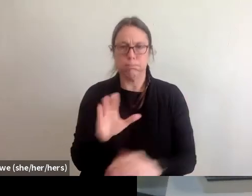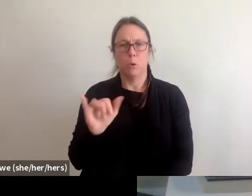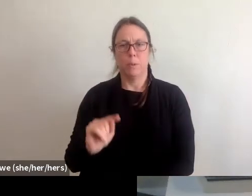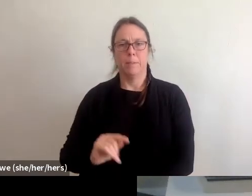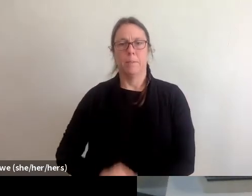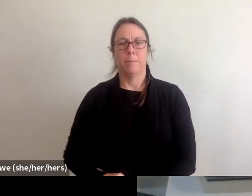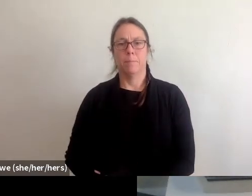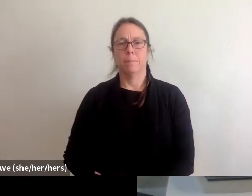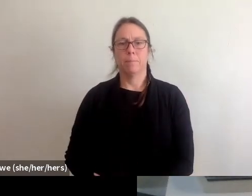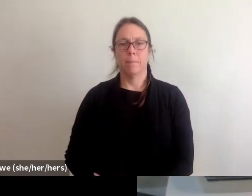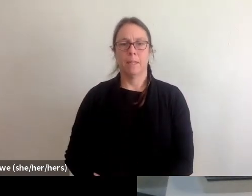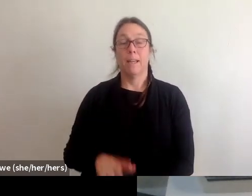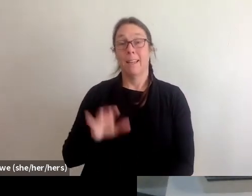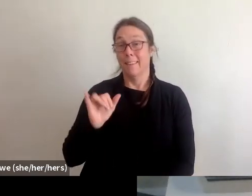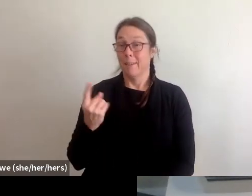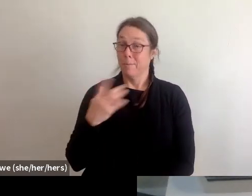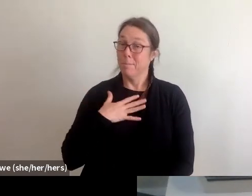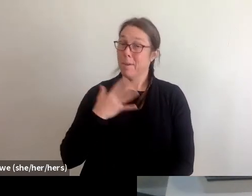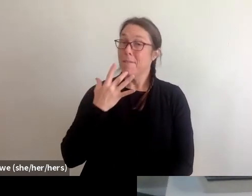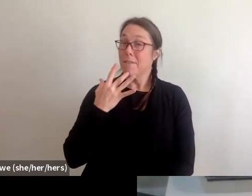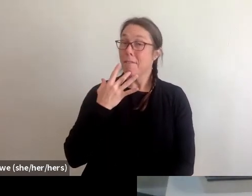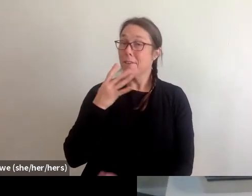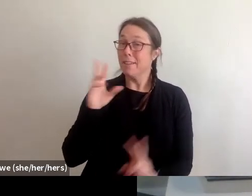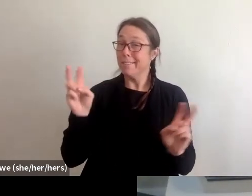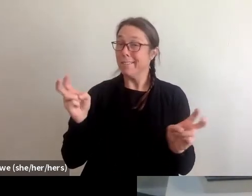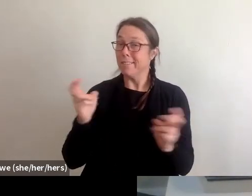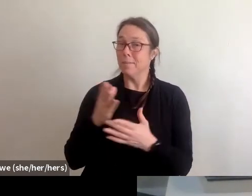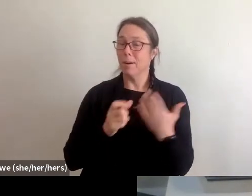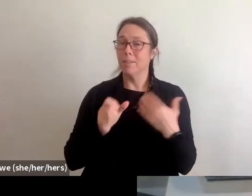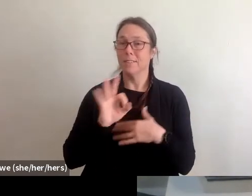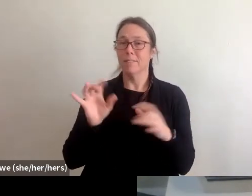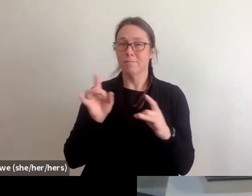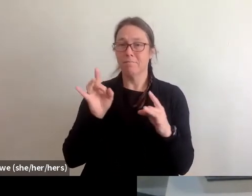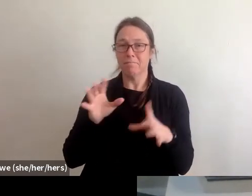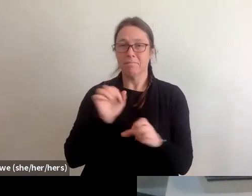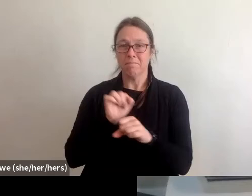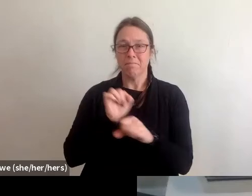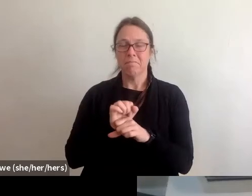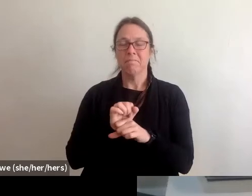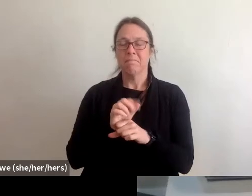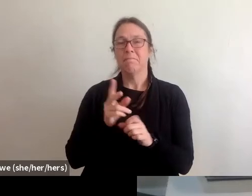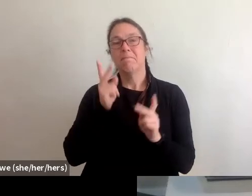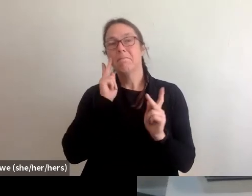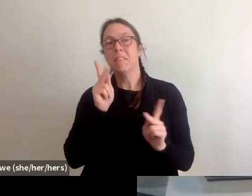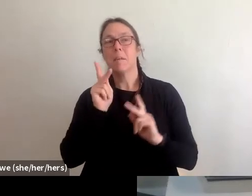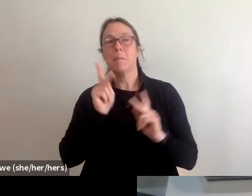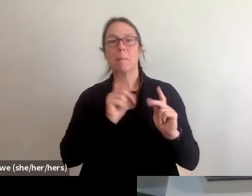I guess if I could say favorite parts of disaster work is actually seeing folks come together and kind of informally create those structures